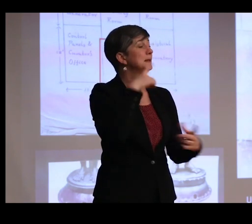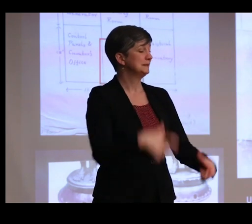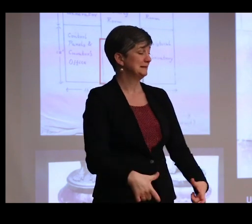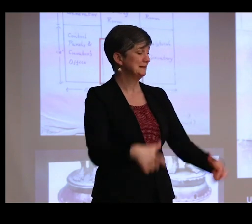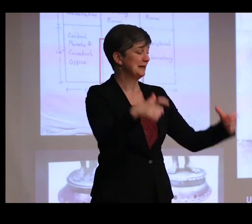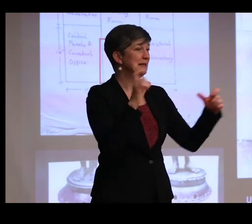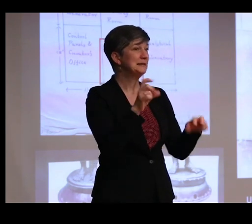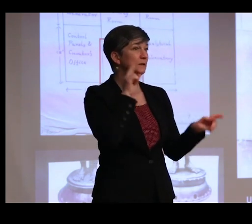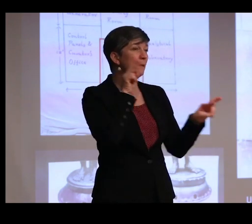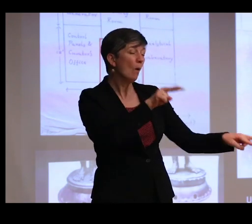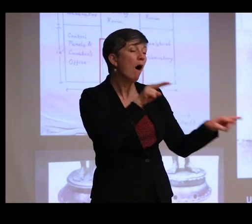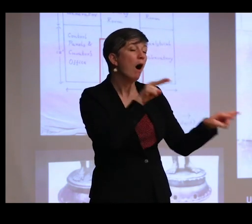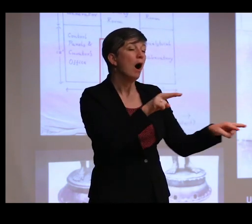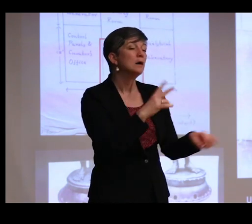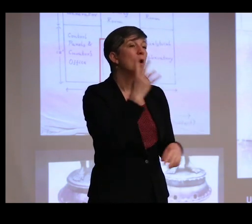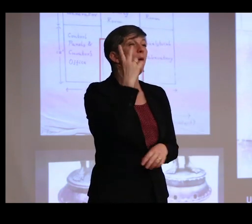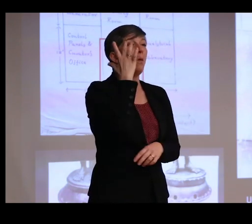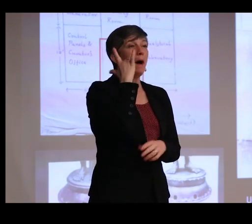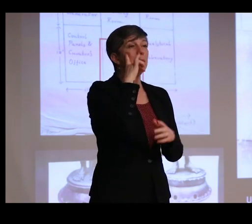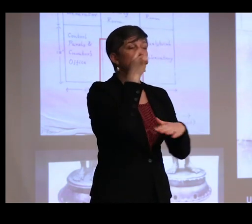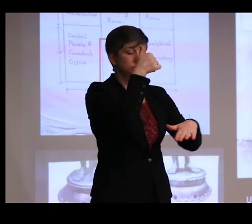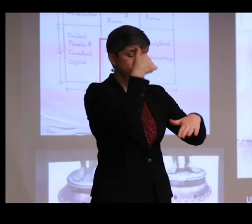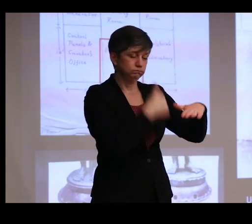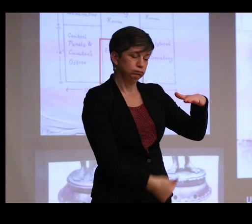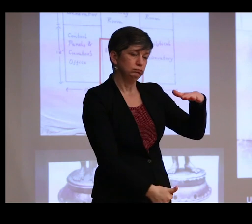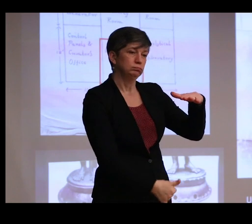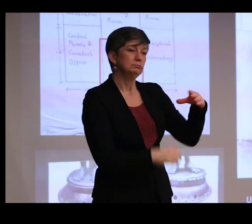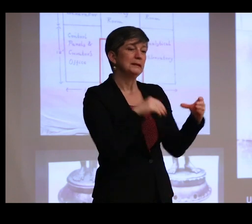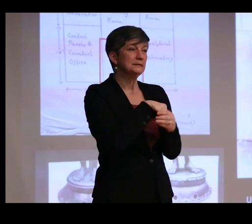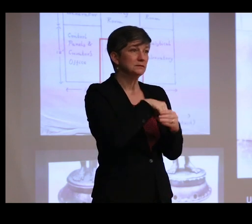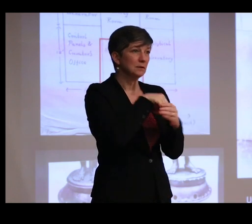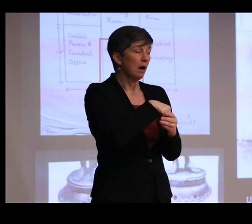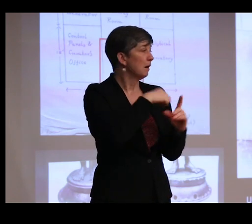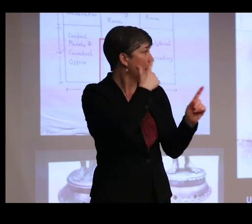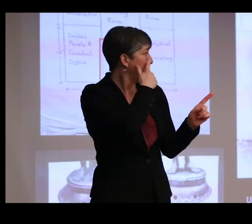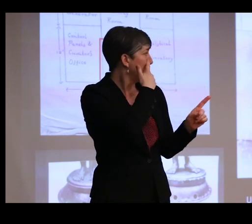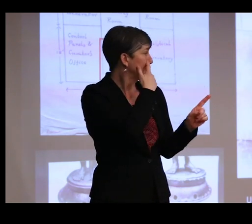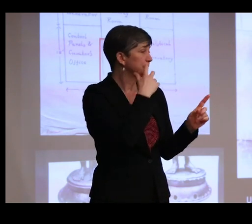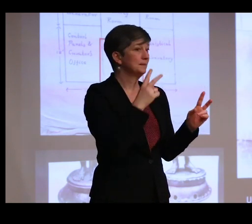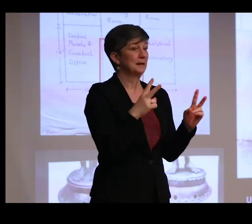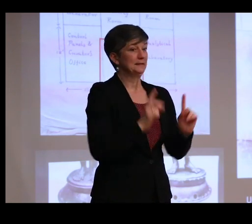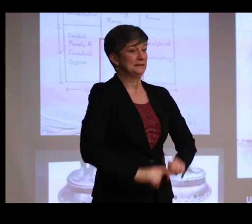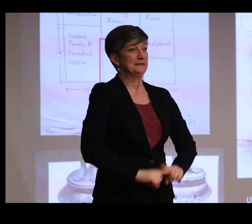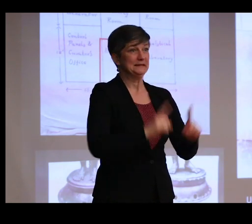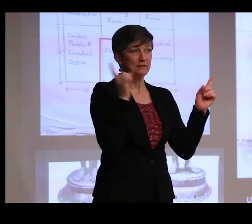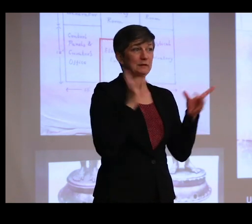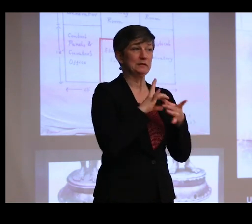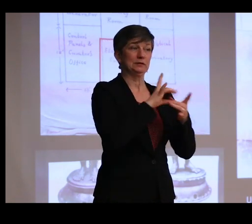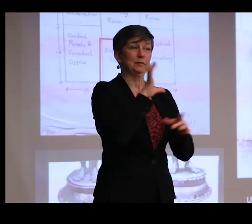watching because the bronzes, of course, are inside them. And they're, of course, very different in terms of their characteristics,